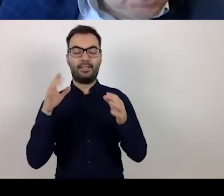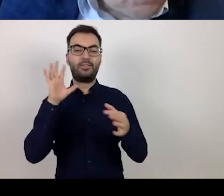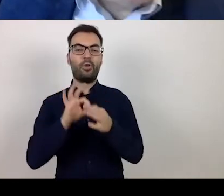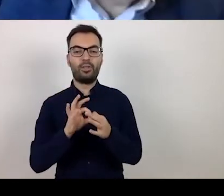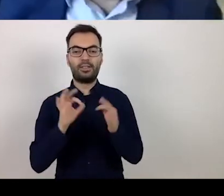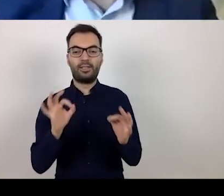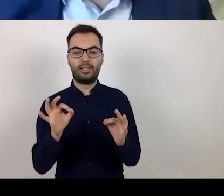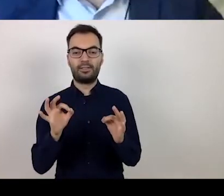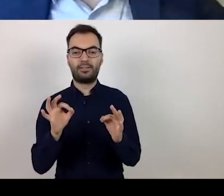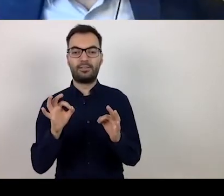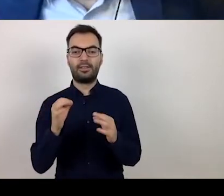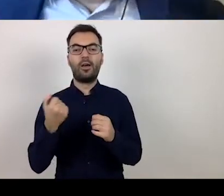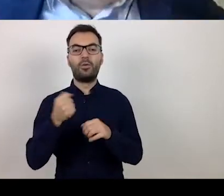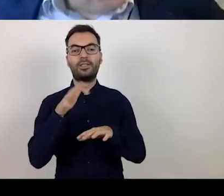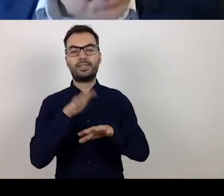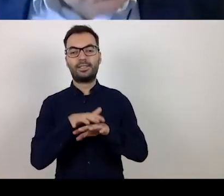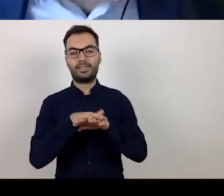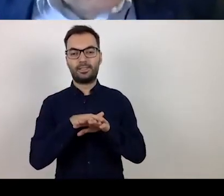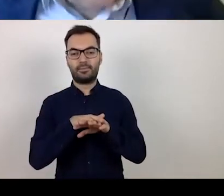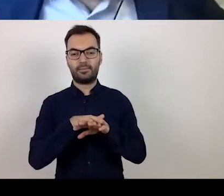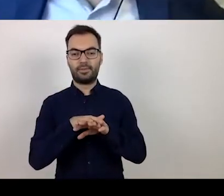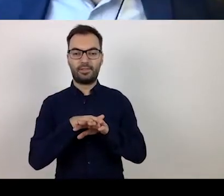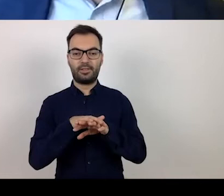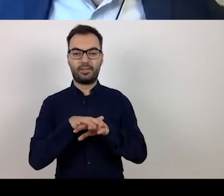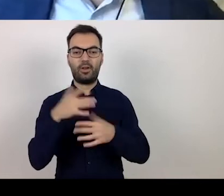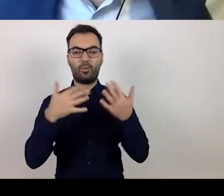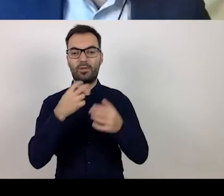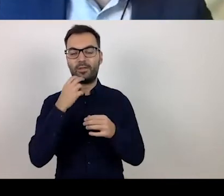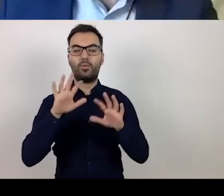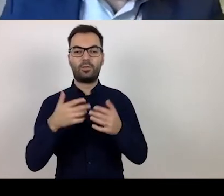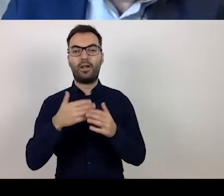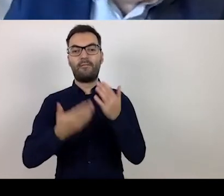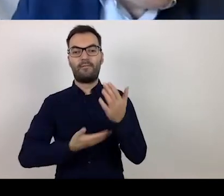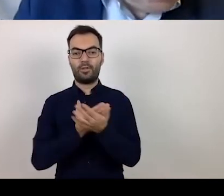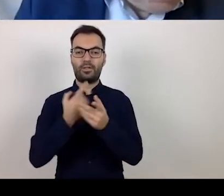of electronic systems, that is, sending the applications by electronic communication.